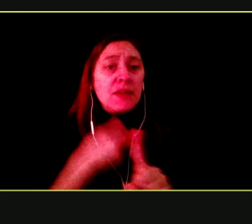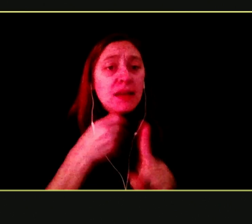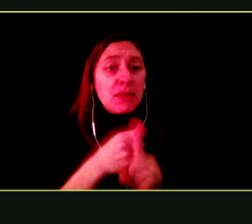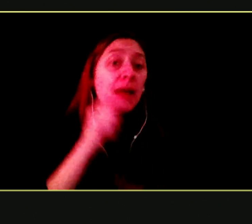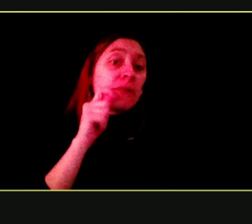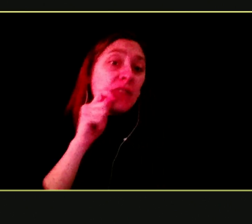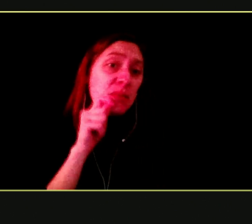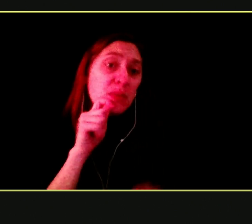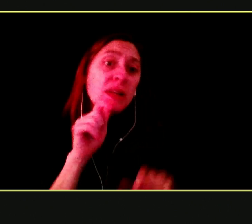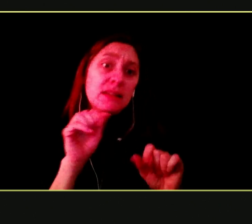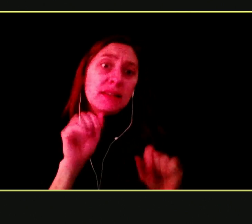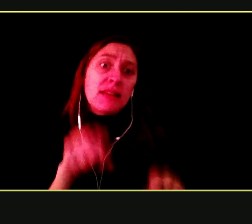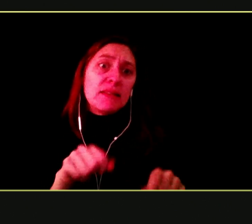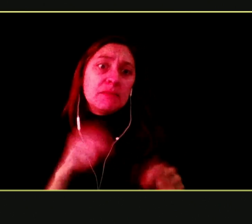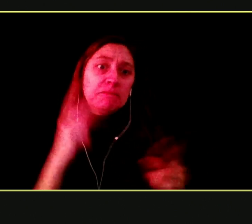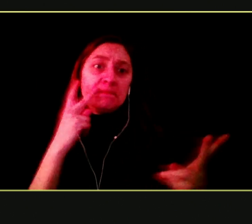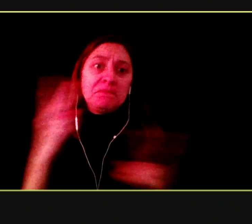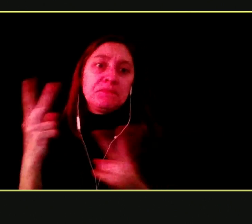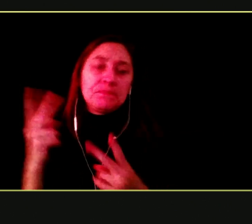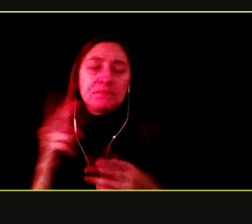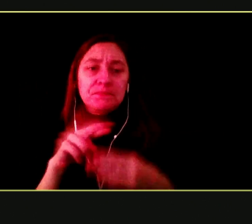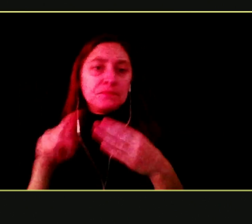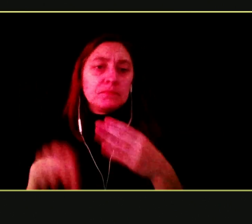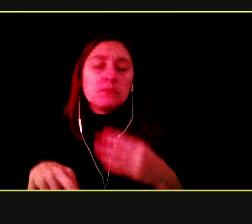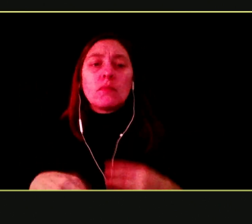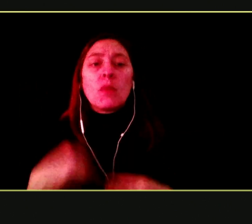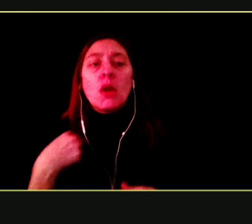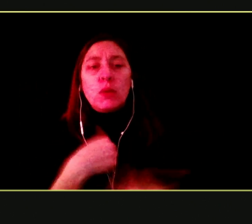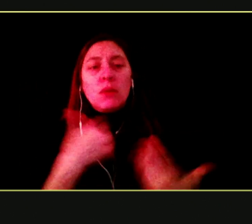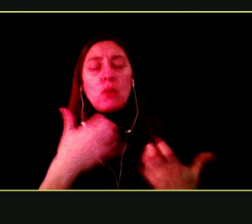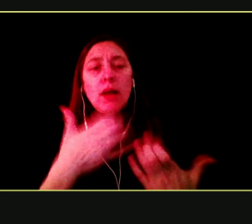AND SO ALSO WE WANT TO THANK OUR VIEWERS FOR JOINING US FOR WAY MAKING.